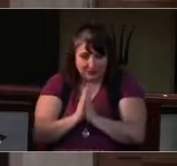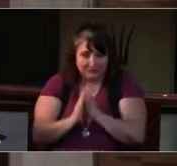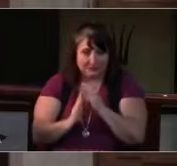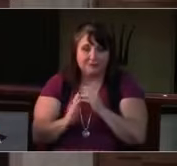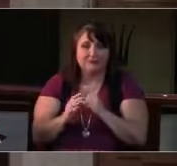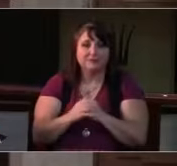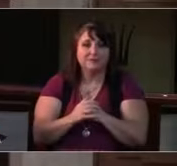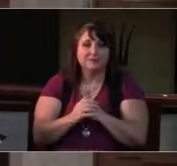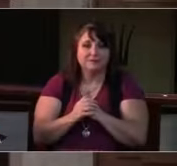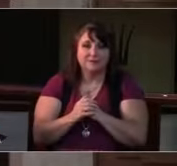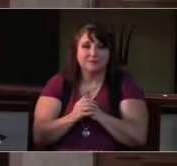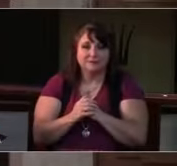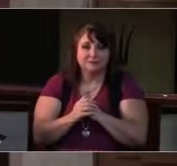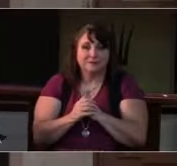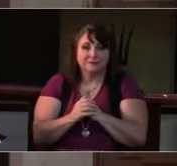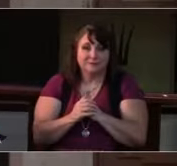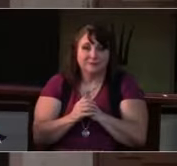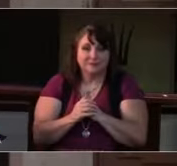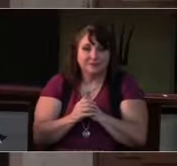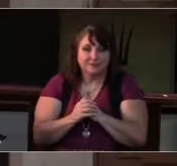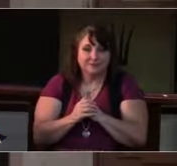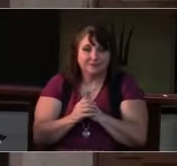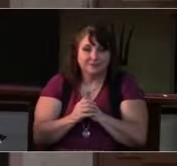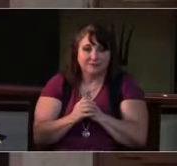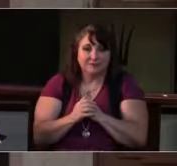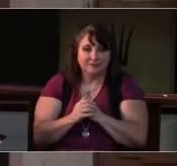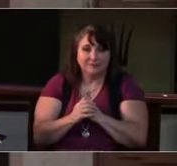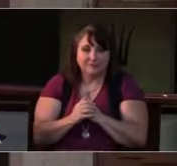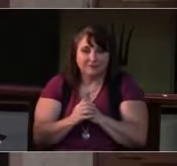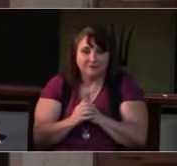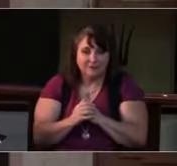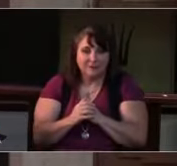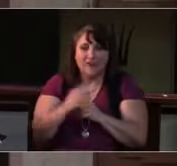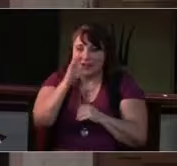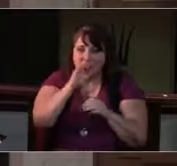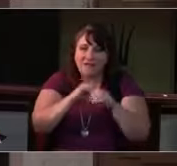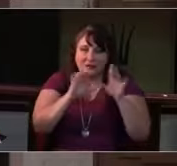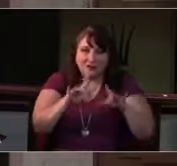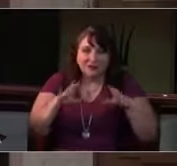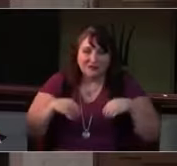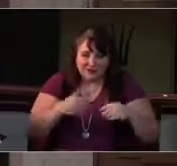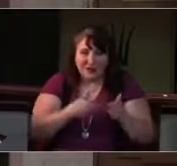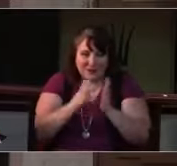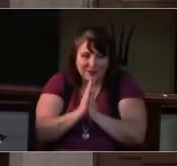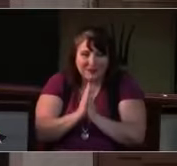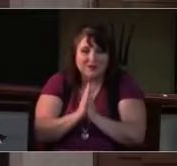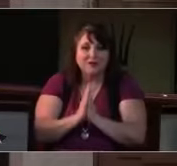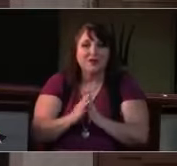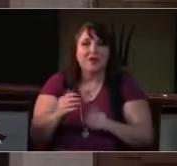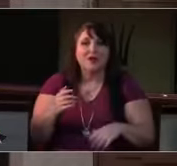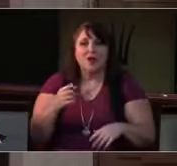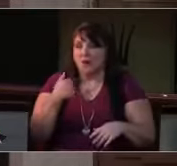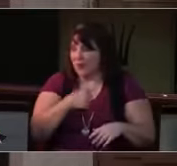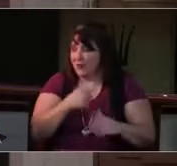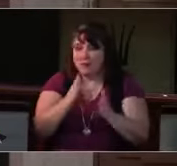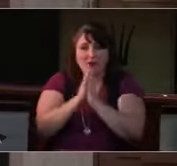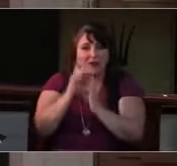Rene, Nilsa, Maria-Rosa, Leon, George,